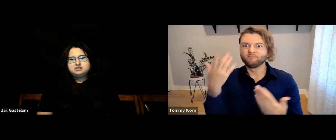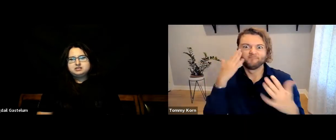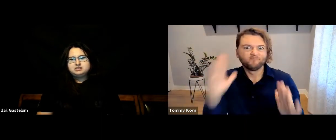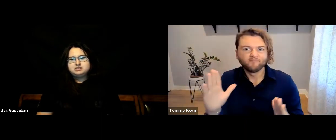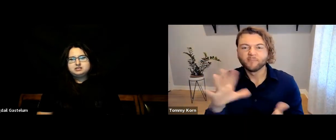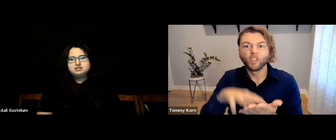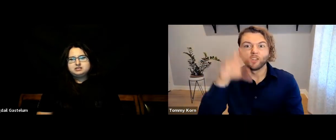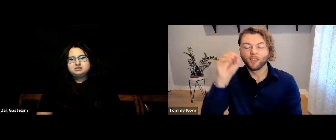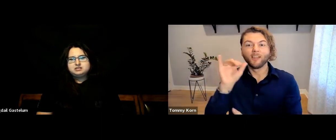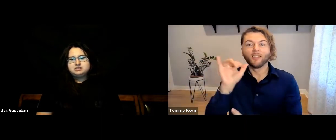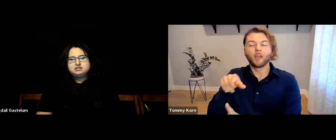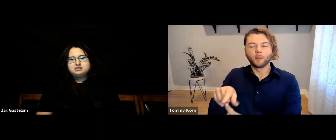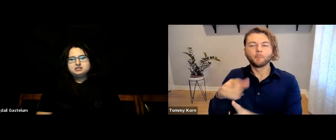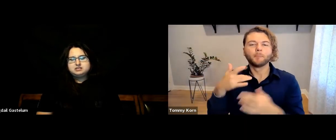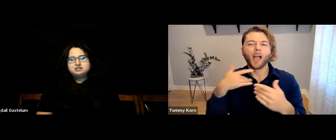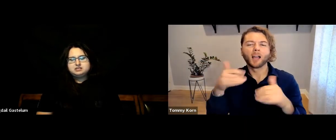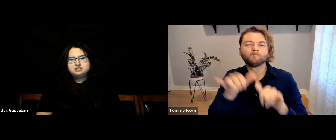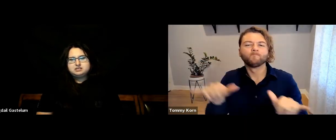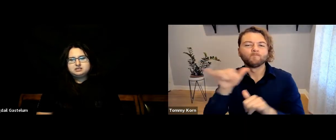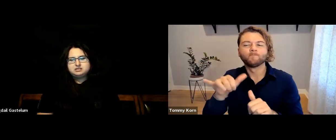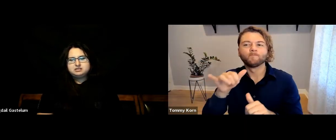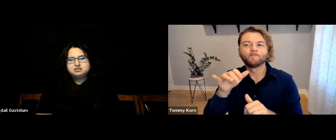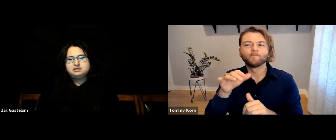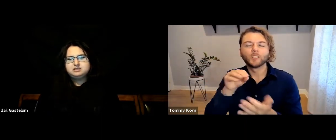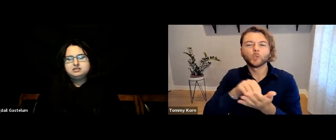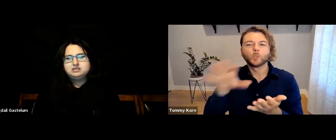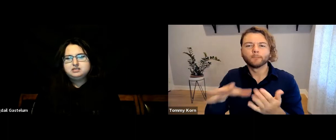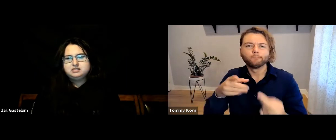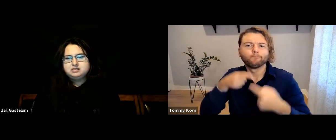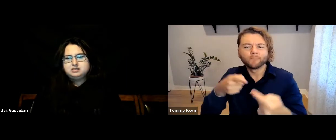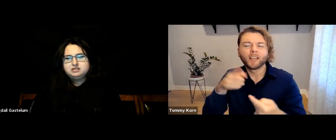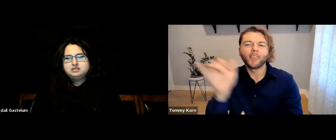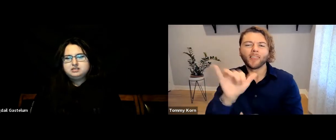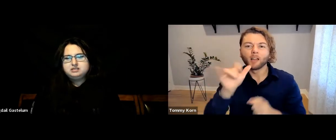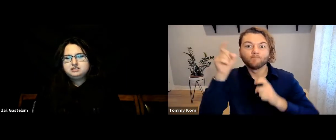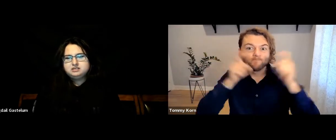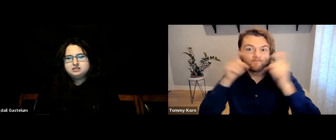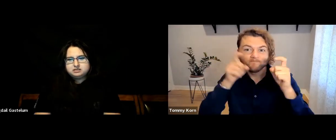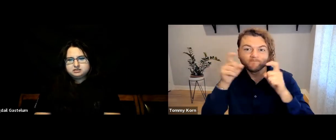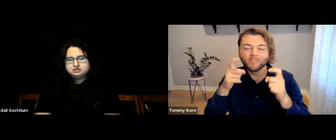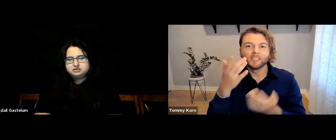and it’s something they’ve never done, they often struggle with facial expressions.